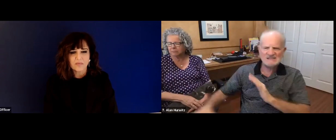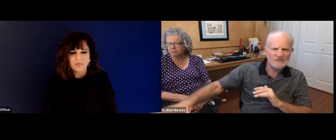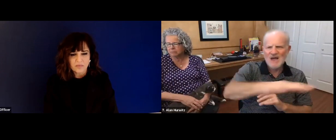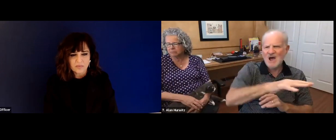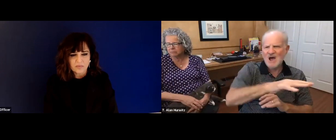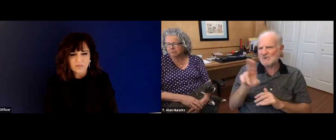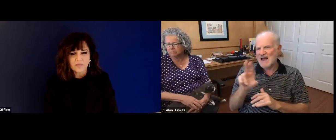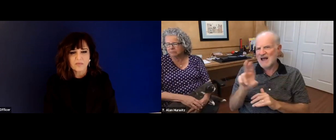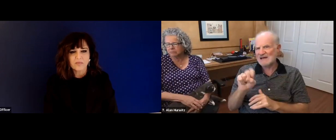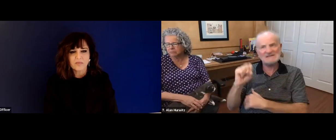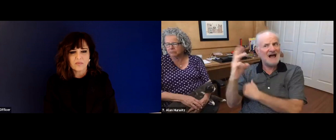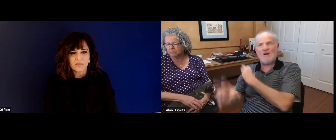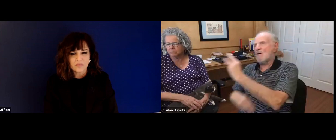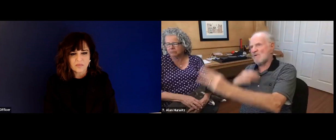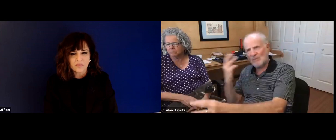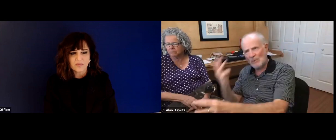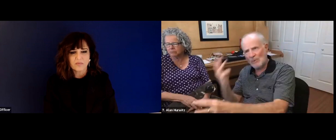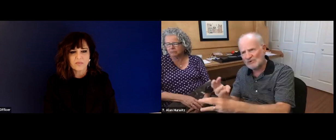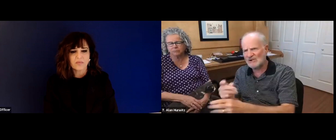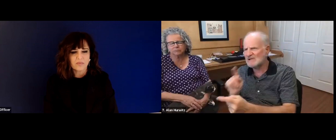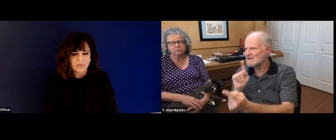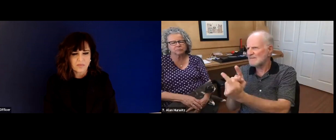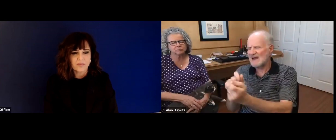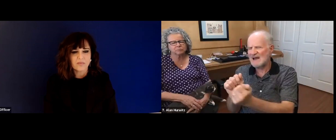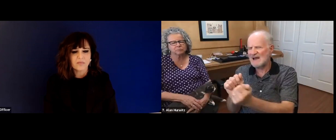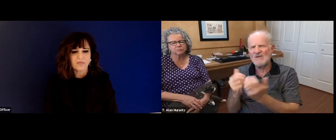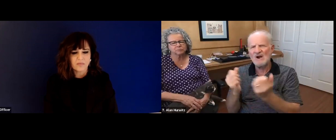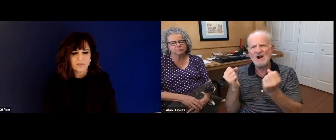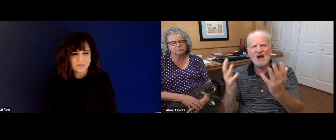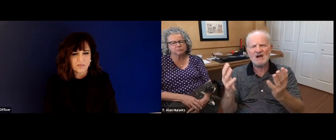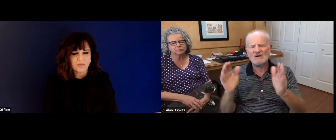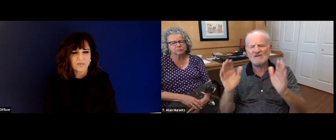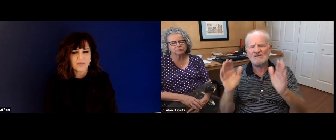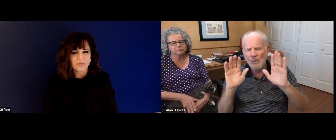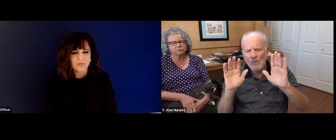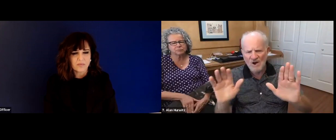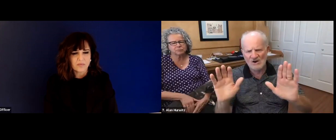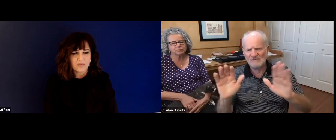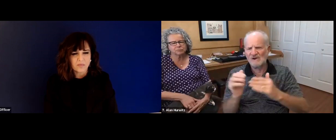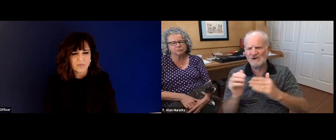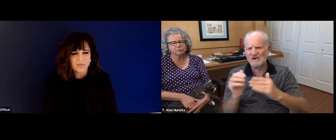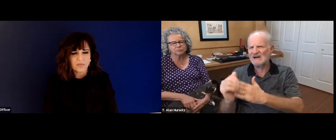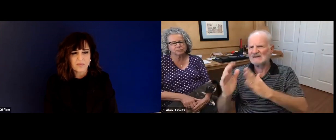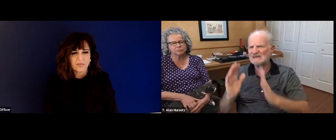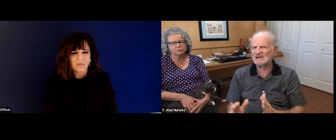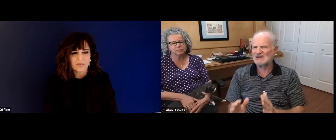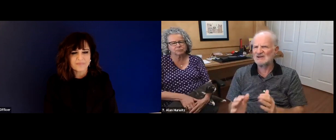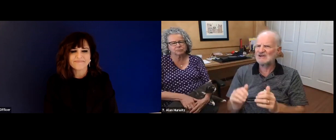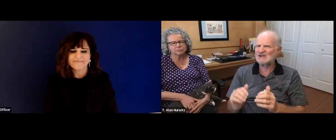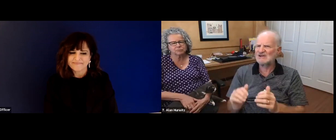really gave me the networking opportunity. I mean, I traveled all over the country, I met all sorts of people went to every